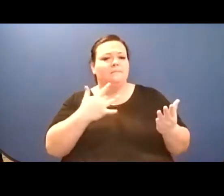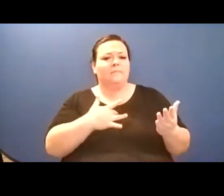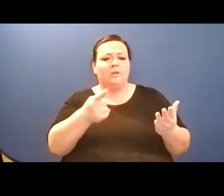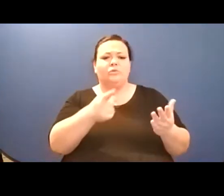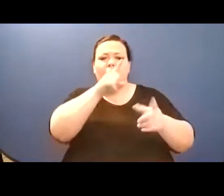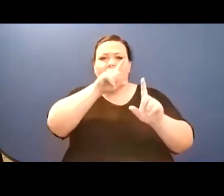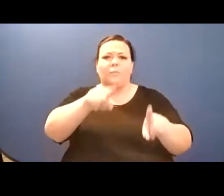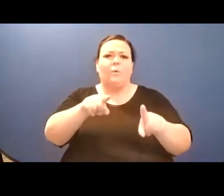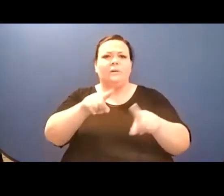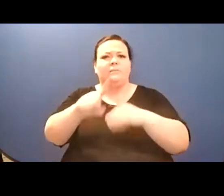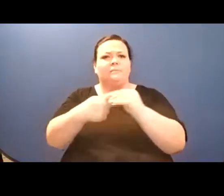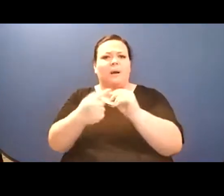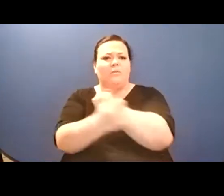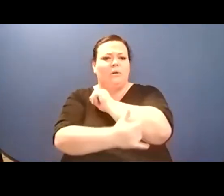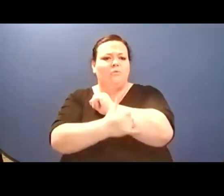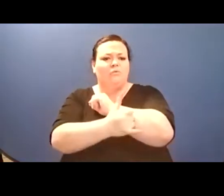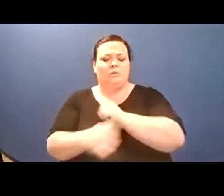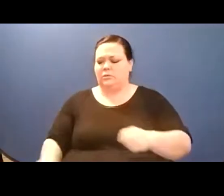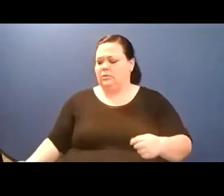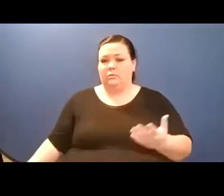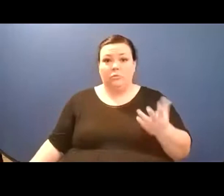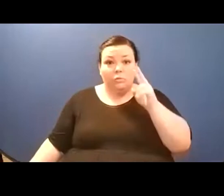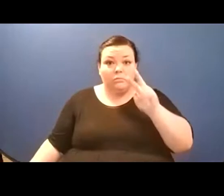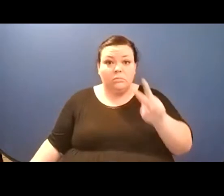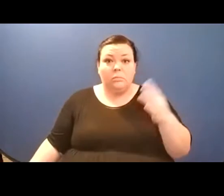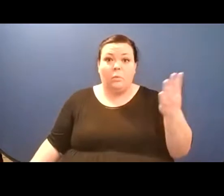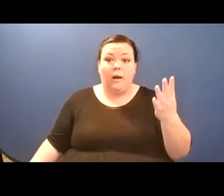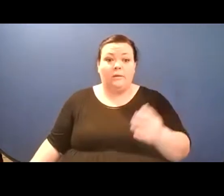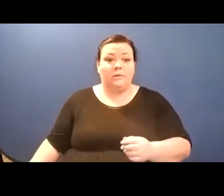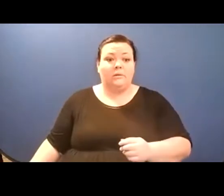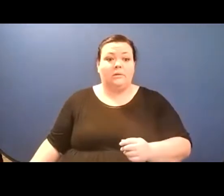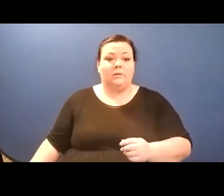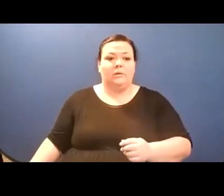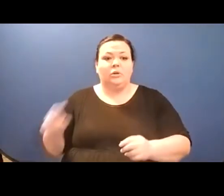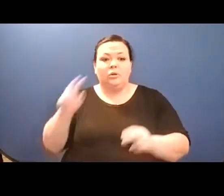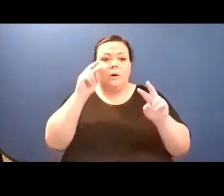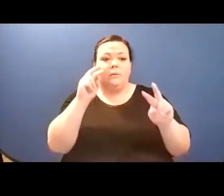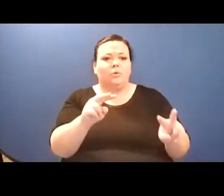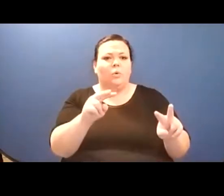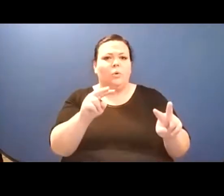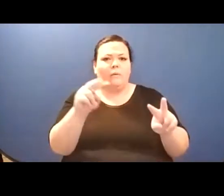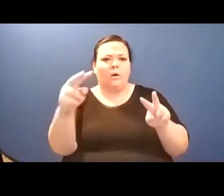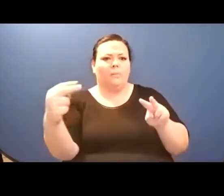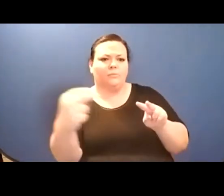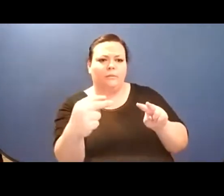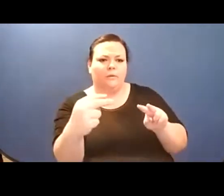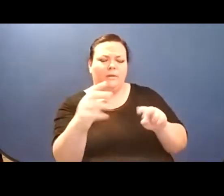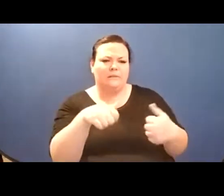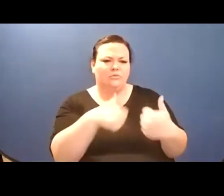Um, so this book of mine called Emporium, well, it's called Emporium because a good chunk of it is